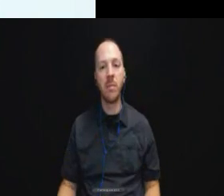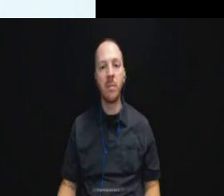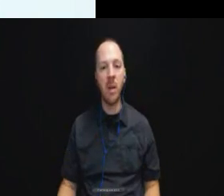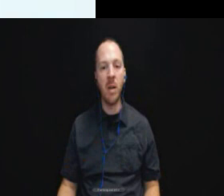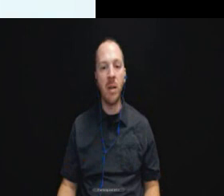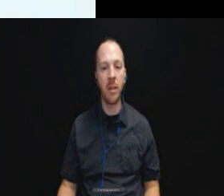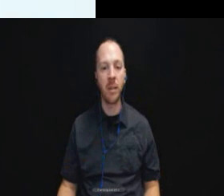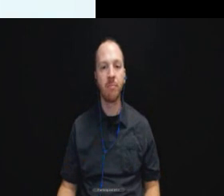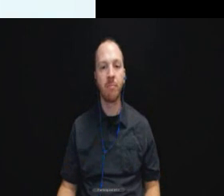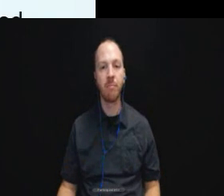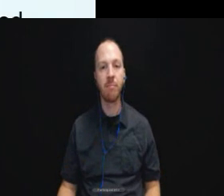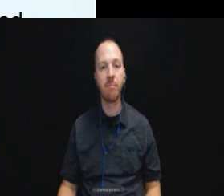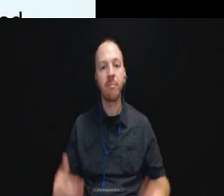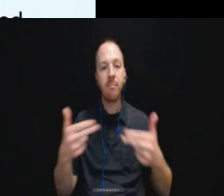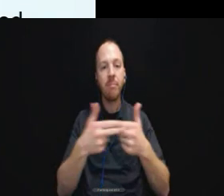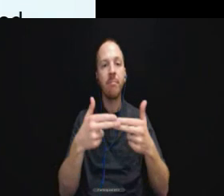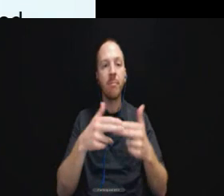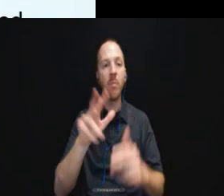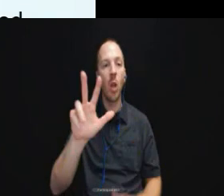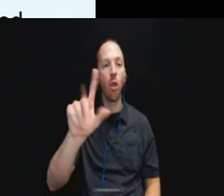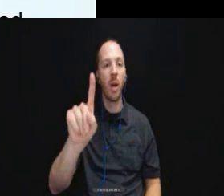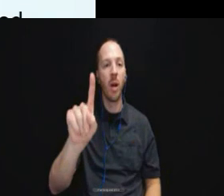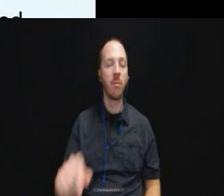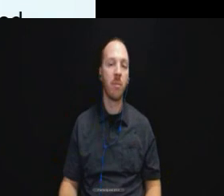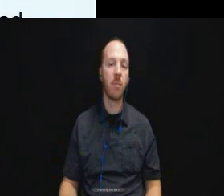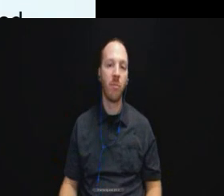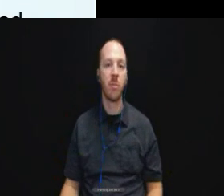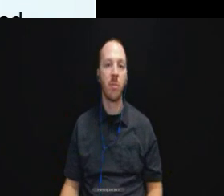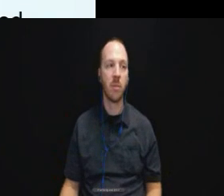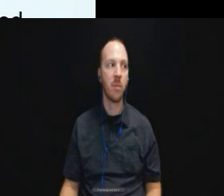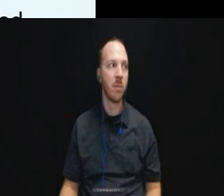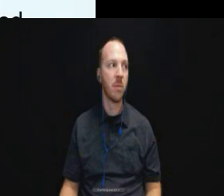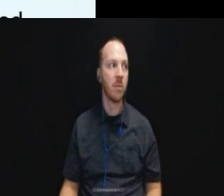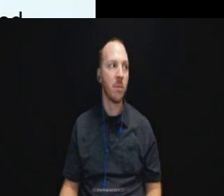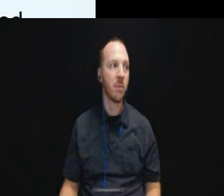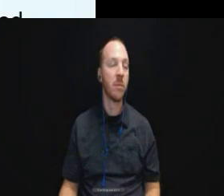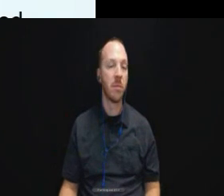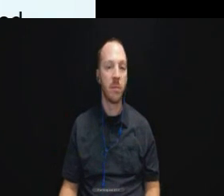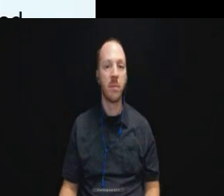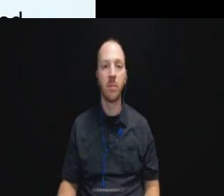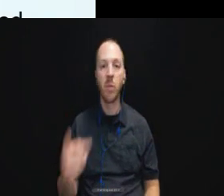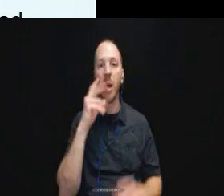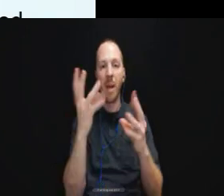Moving on to slide 31, we are going to look at a number of different cases about prisoners